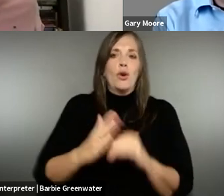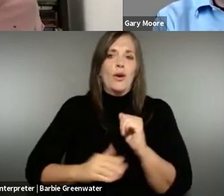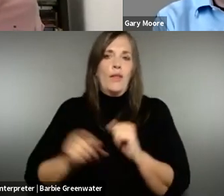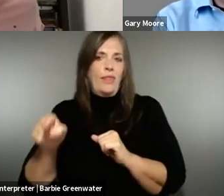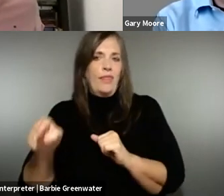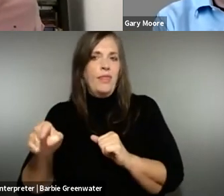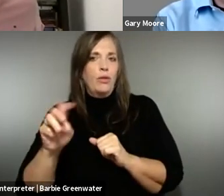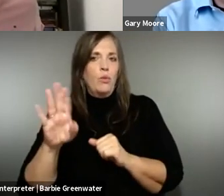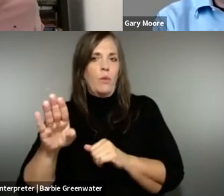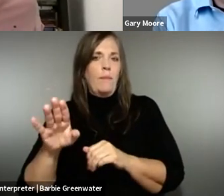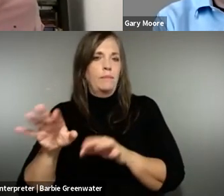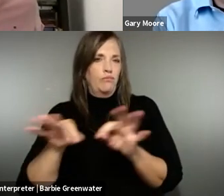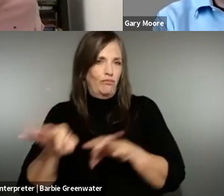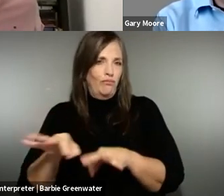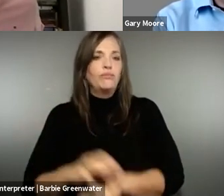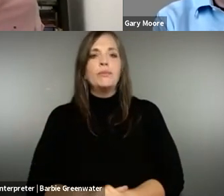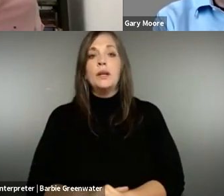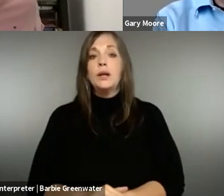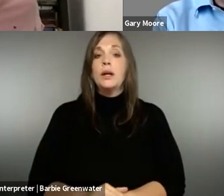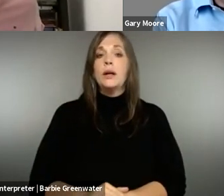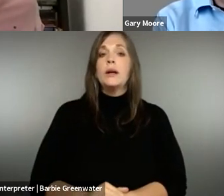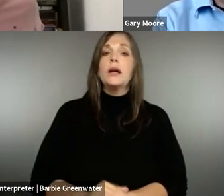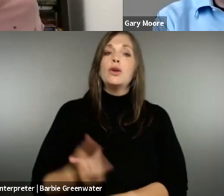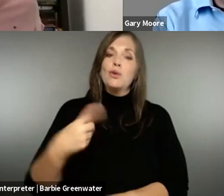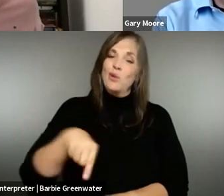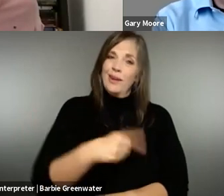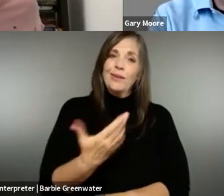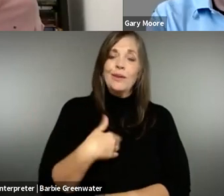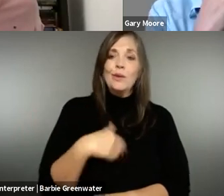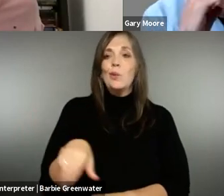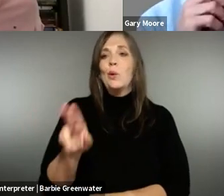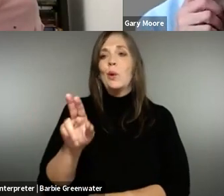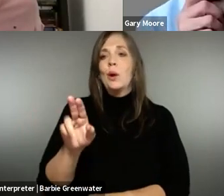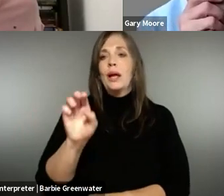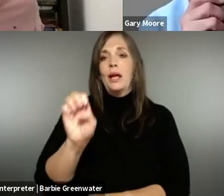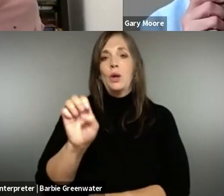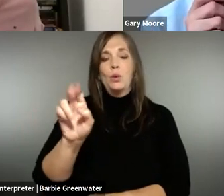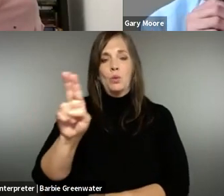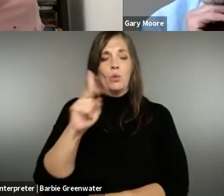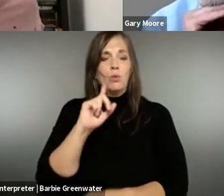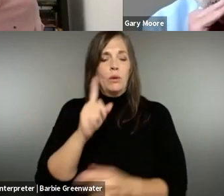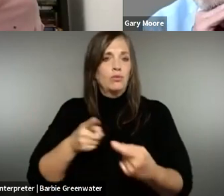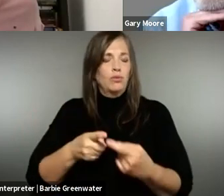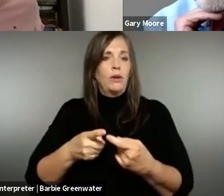the web accessibility directive. As Gary said, not only in the UK case but I think in all of the EU we have a little bit of an issue when it comes